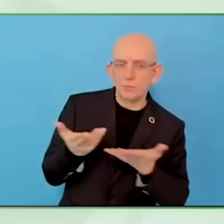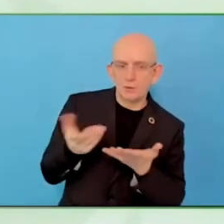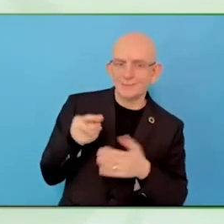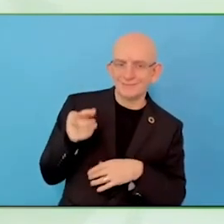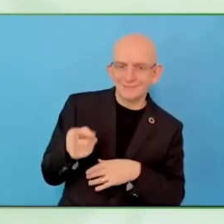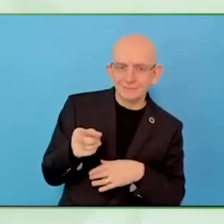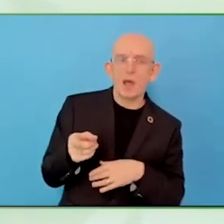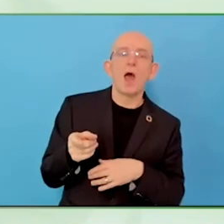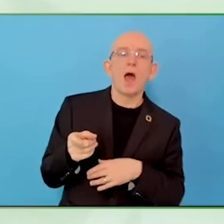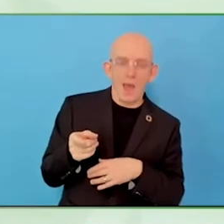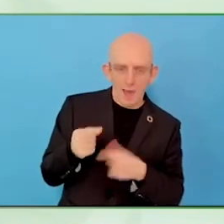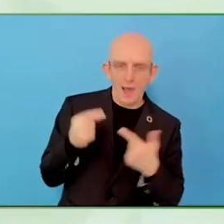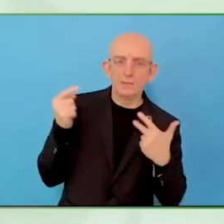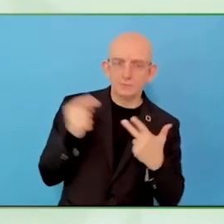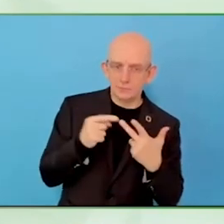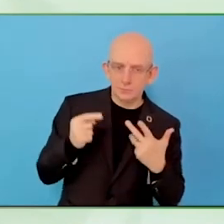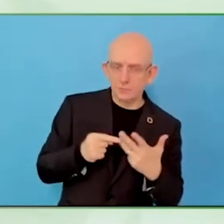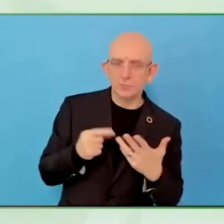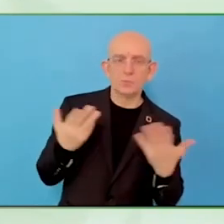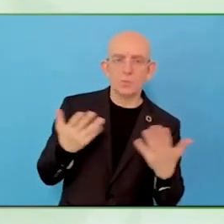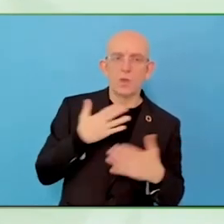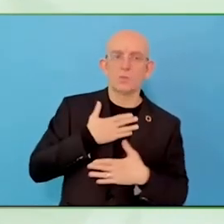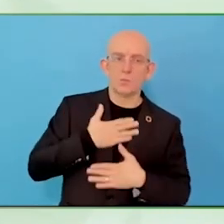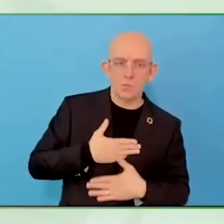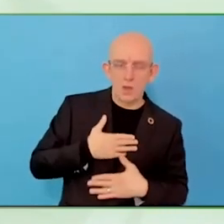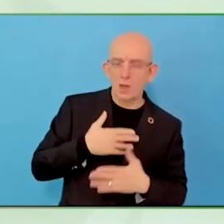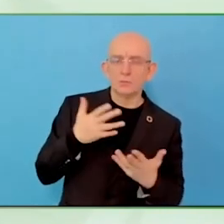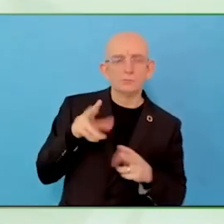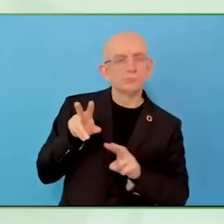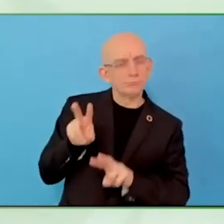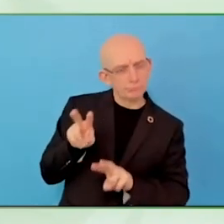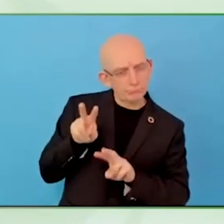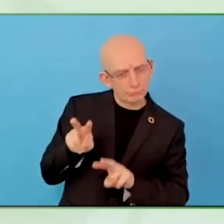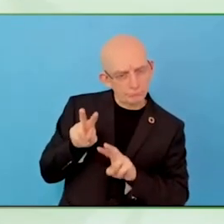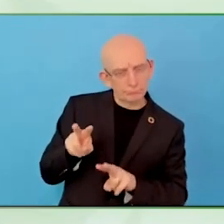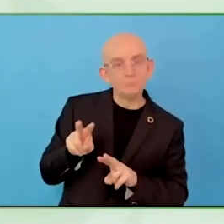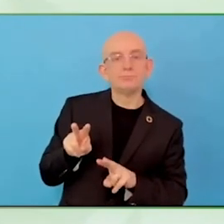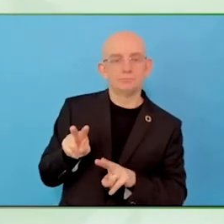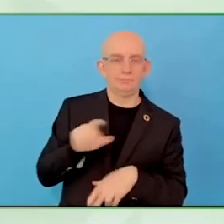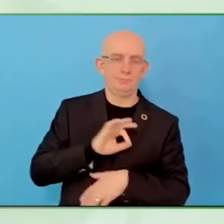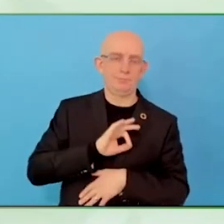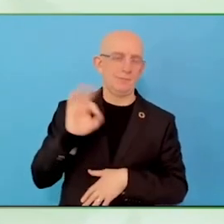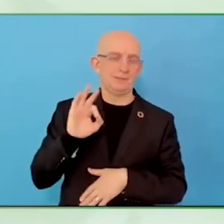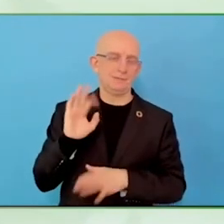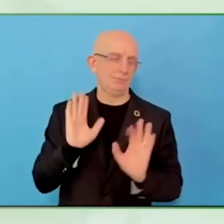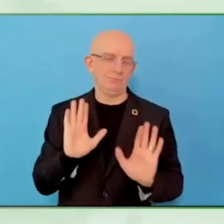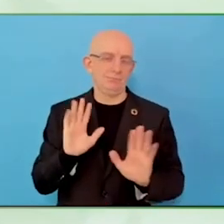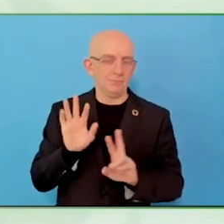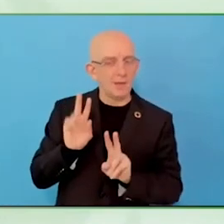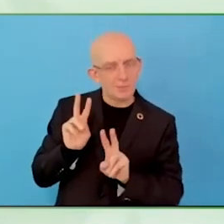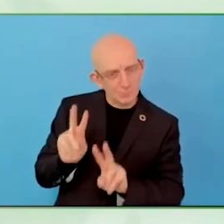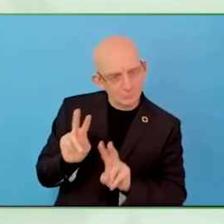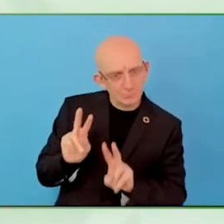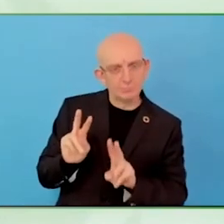There is no one size fits all approach to anything, especially